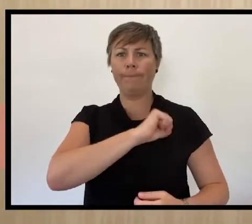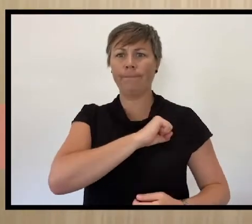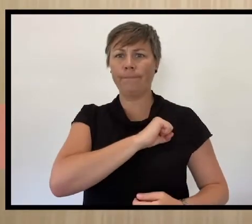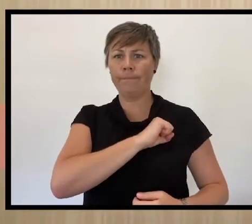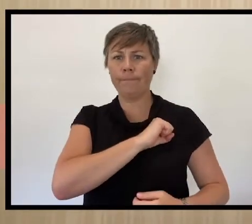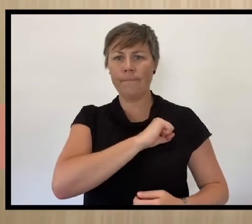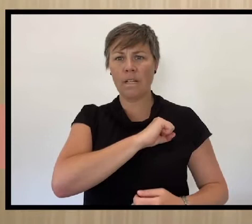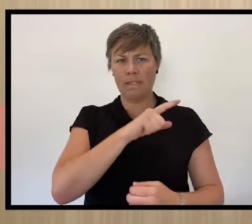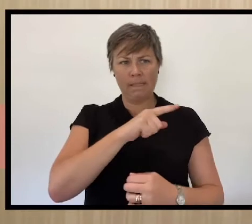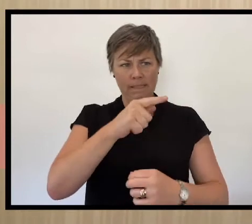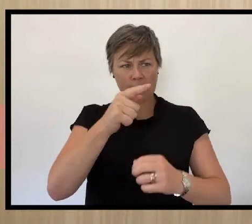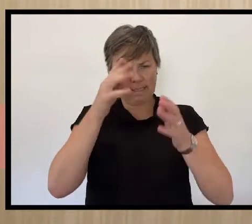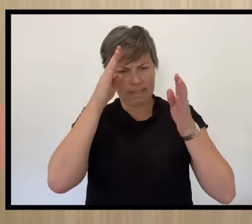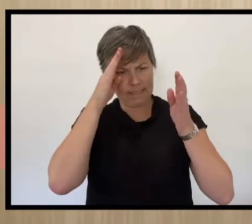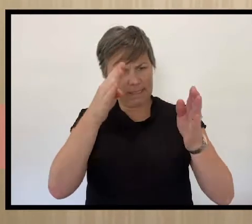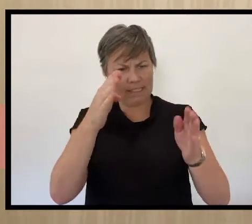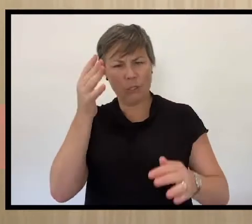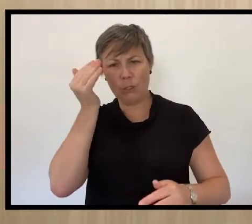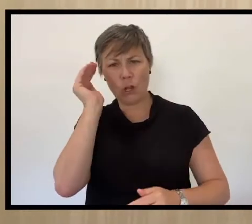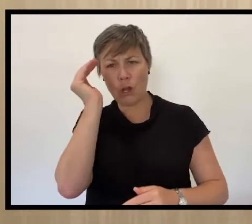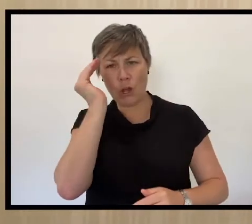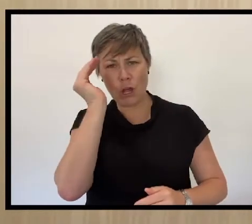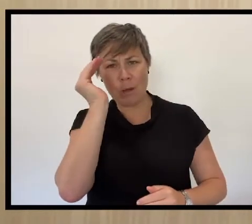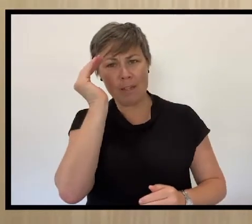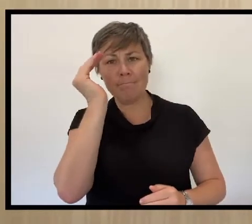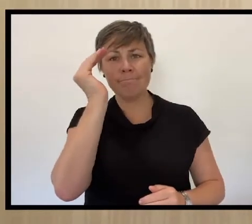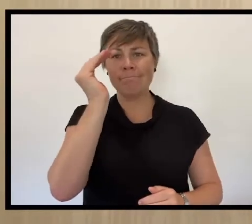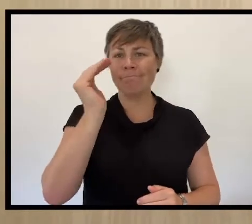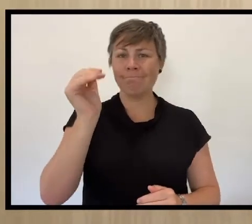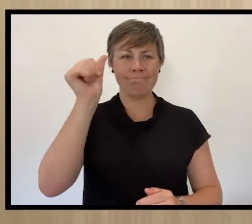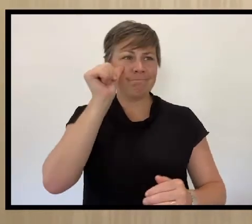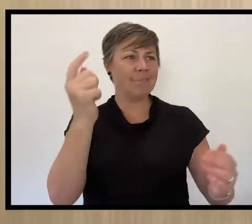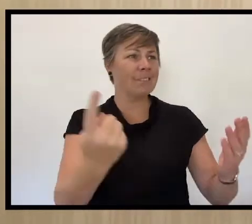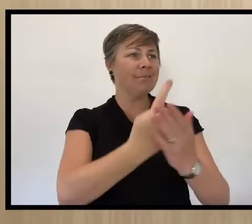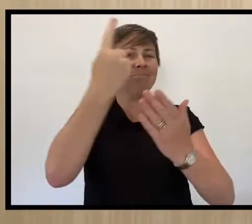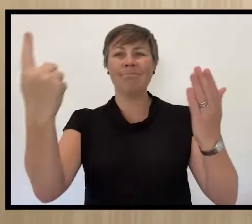steady and aglow they were staunch to the end against odds uncounted